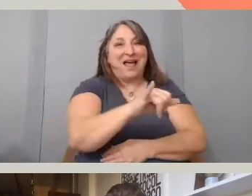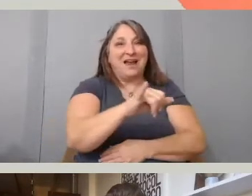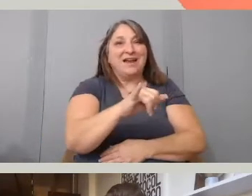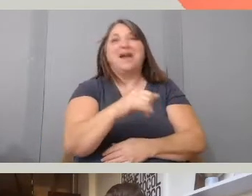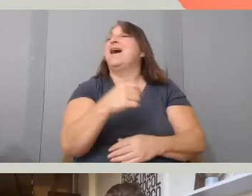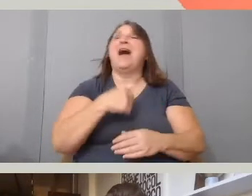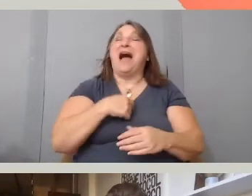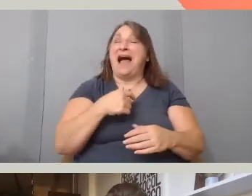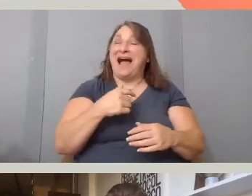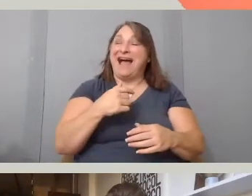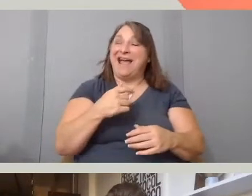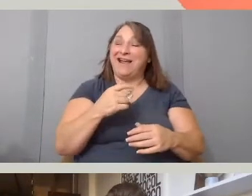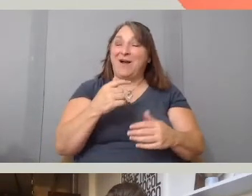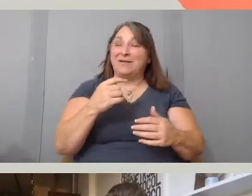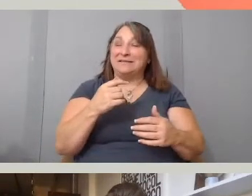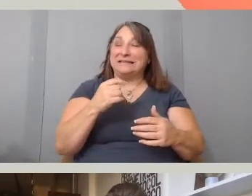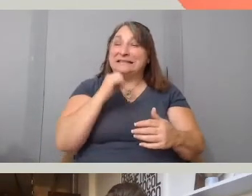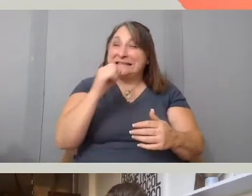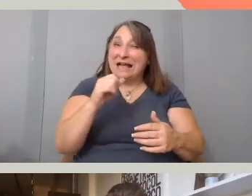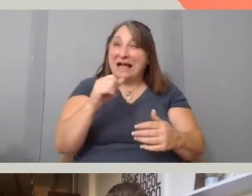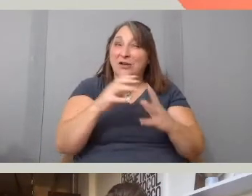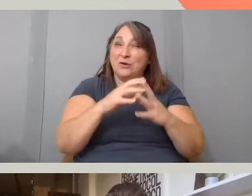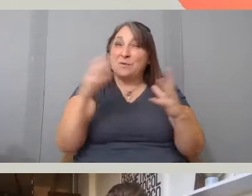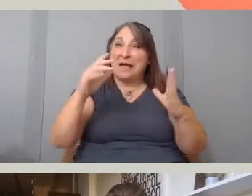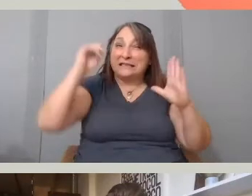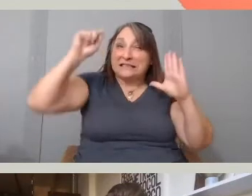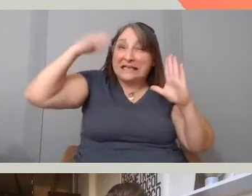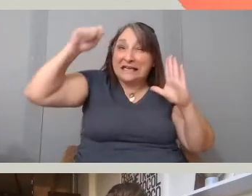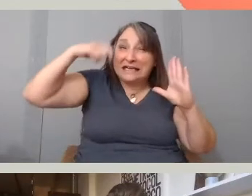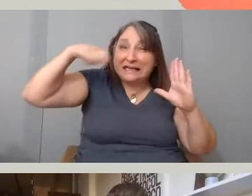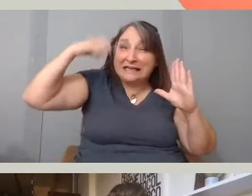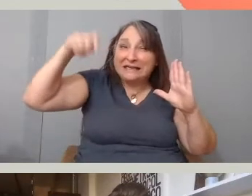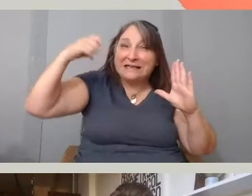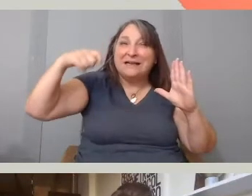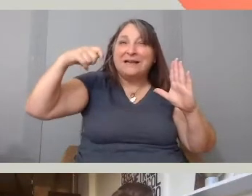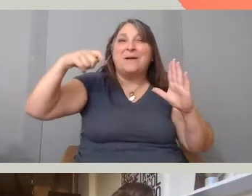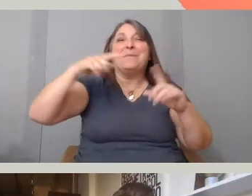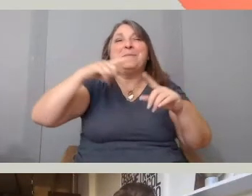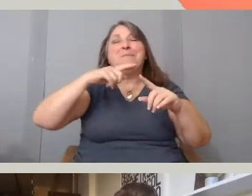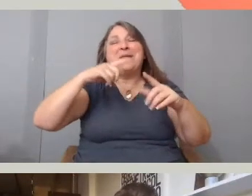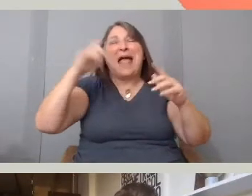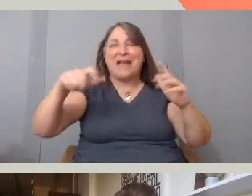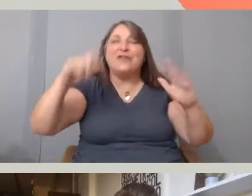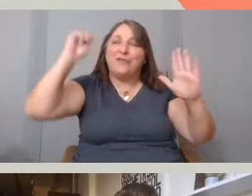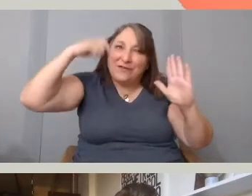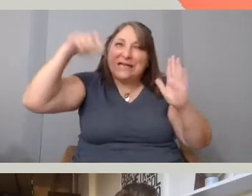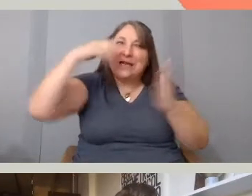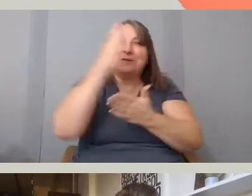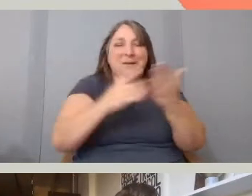to never fall back on that but I ended up doing video interviews because I wanted to keep that just for my archive to have